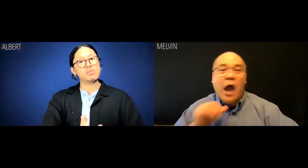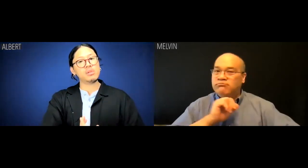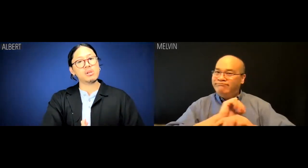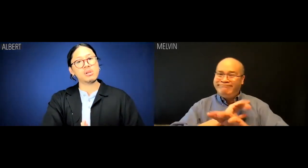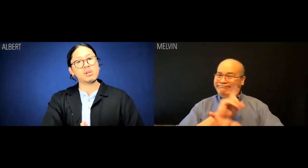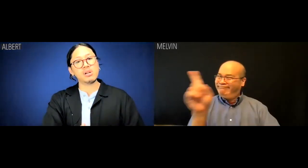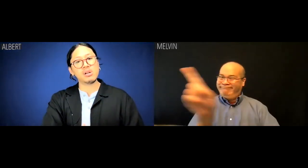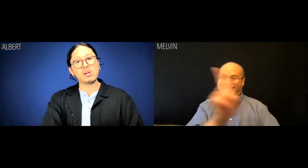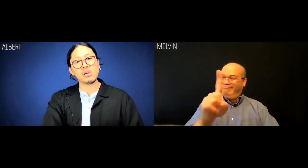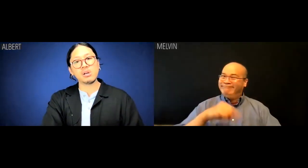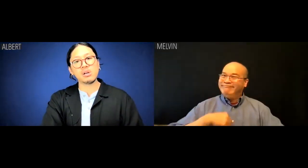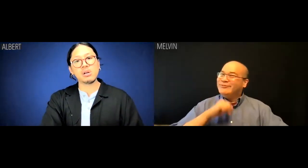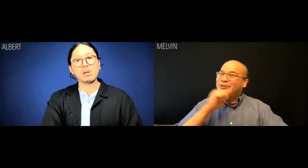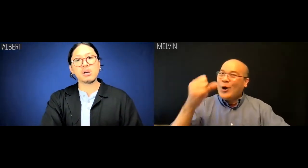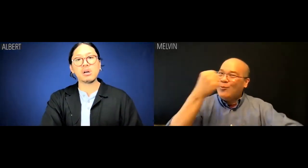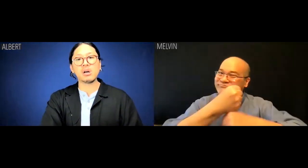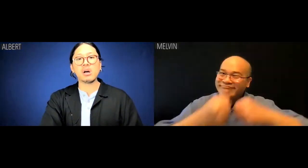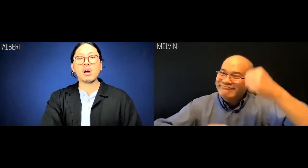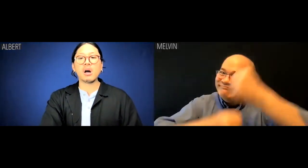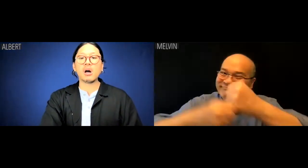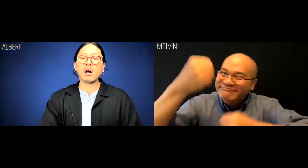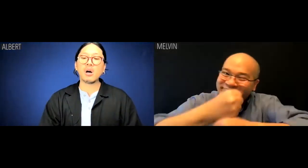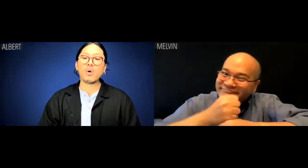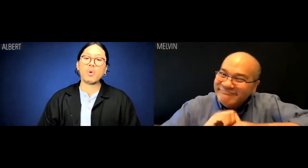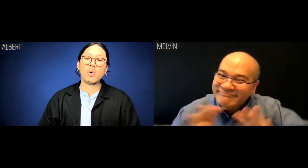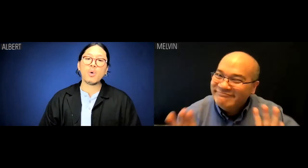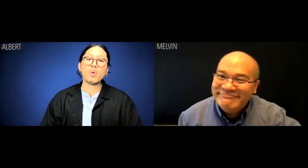Melvin: No, I don't do that.